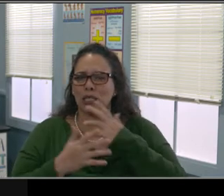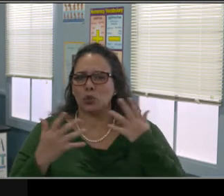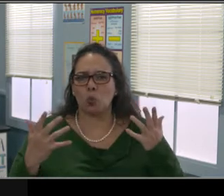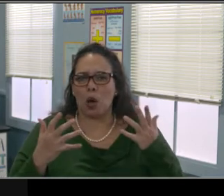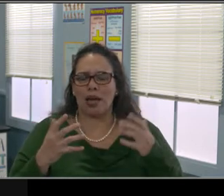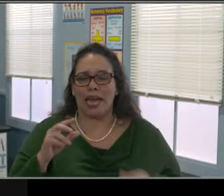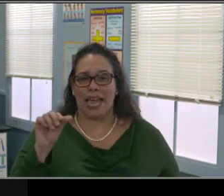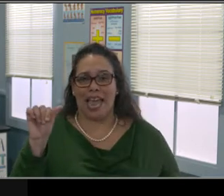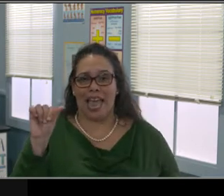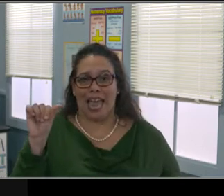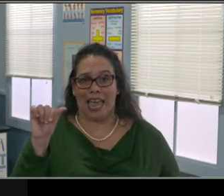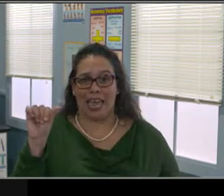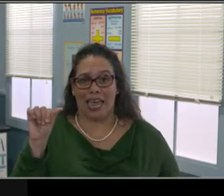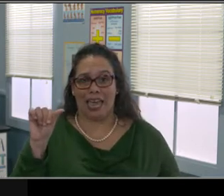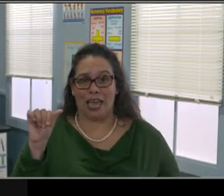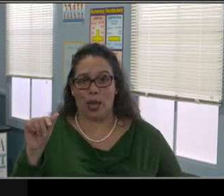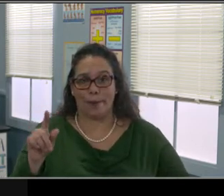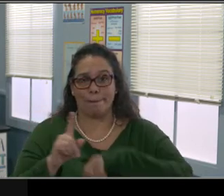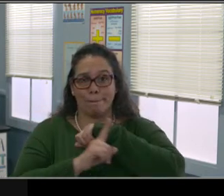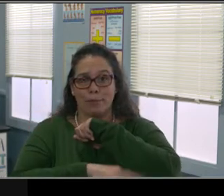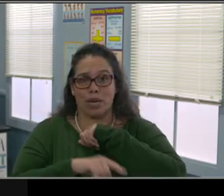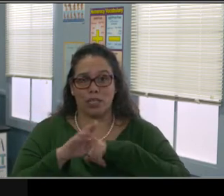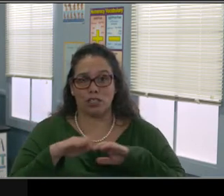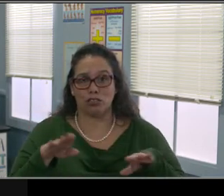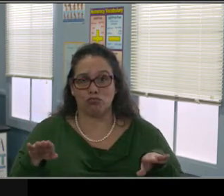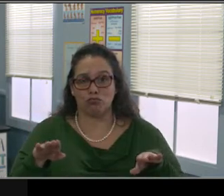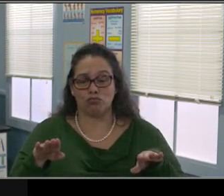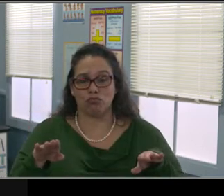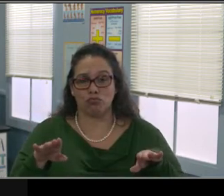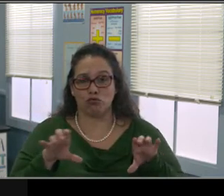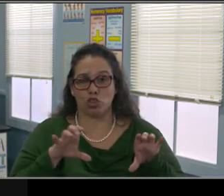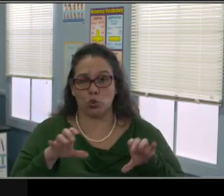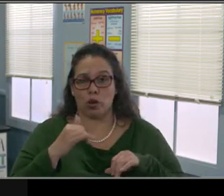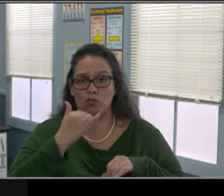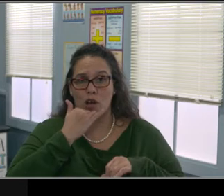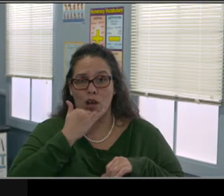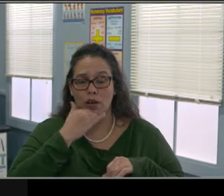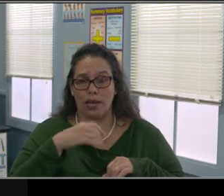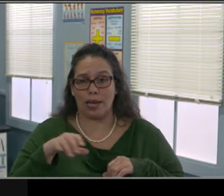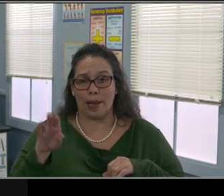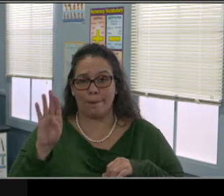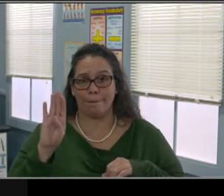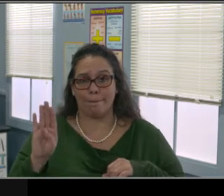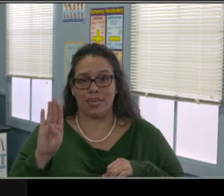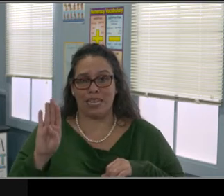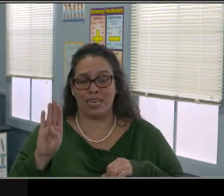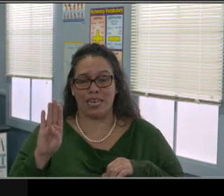When I give an ultimatum it's a threat with no choice given. Okay, next slide.